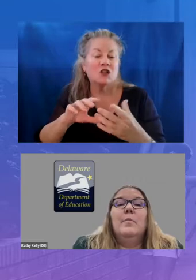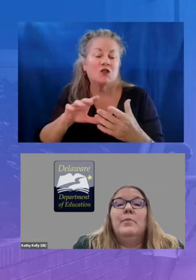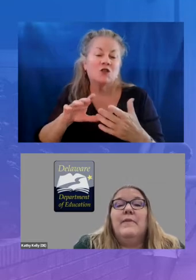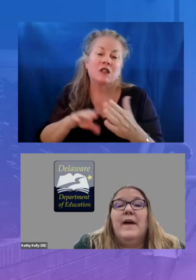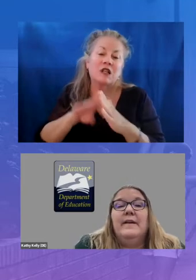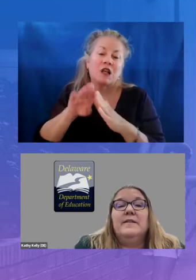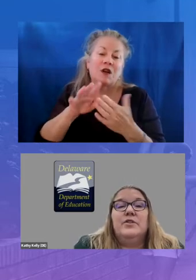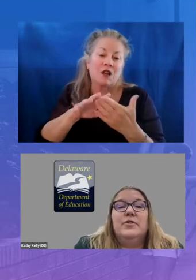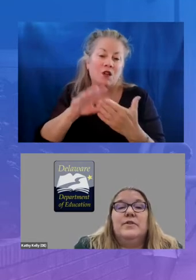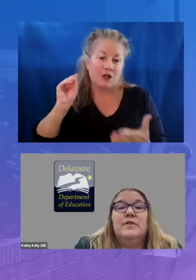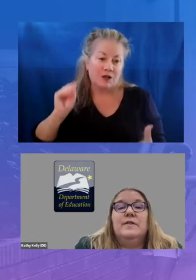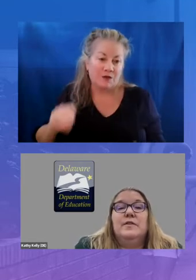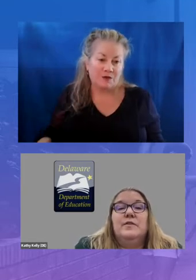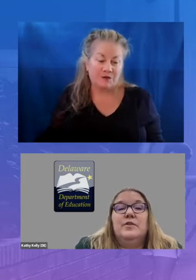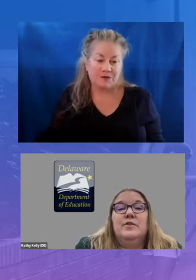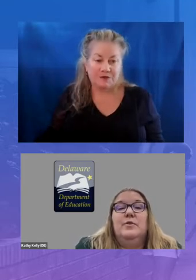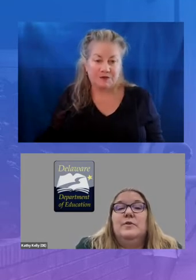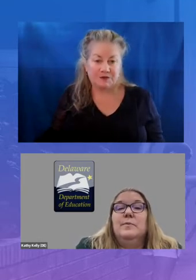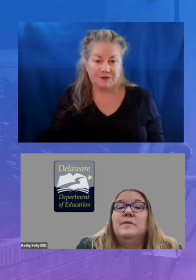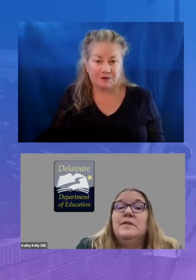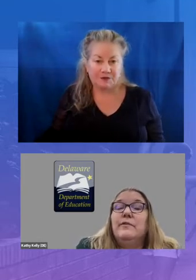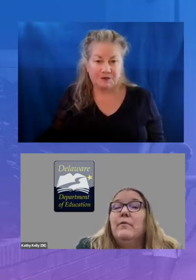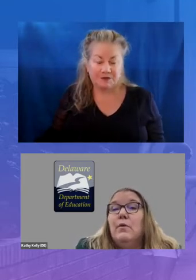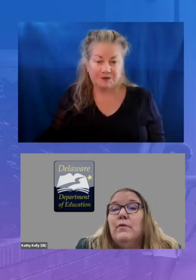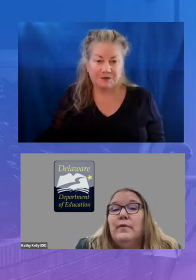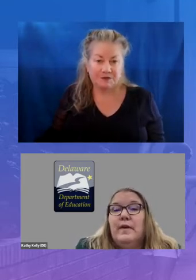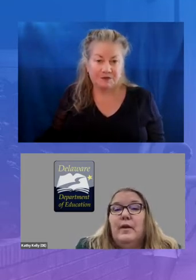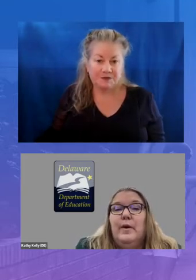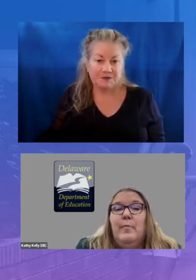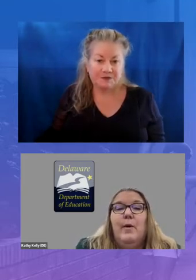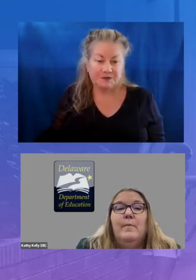providing district services to students was a different role for the delaware department of